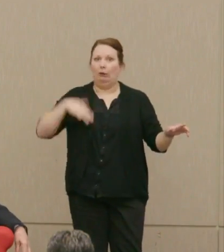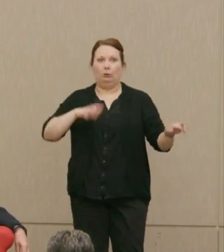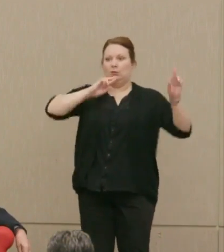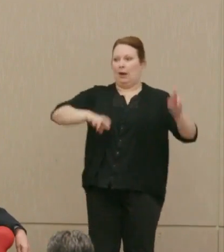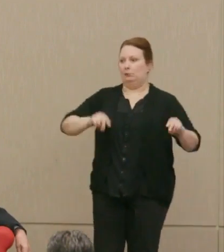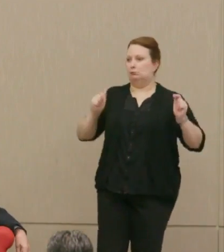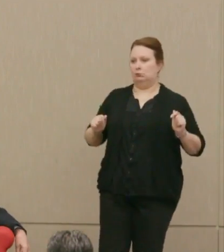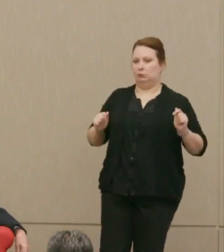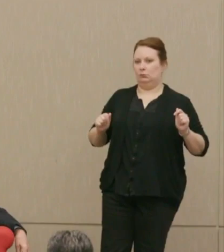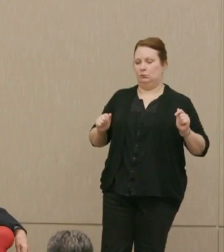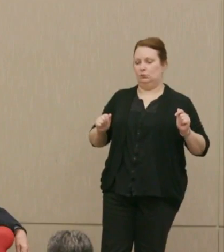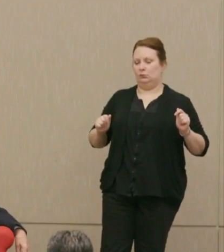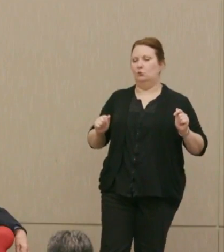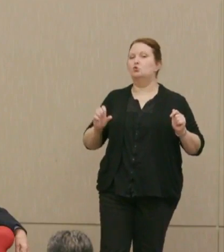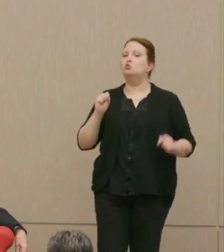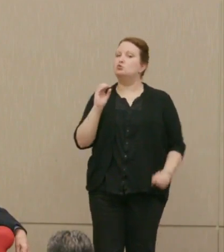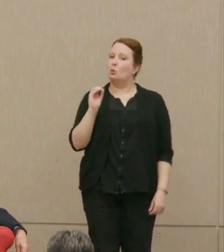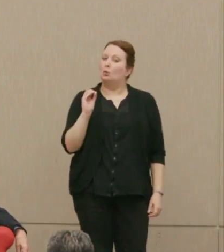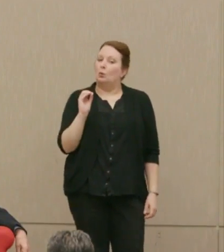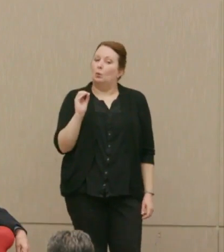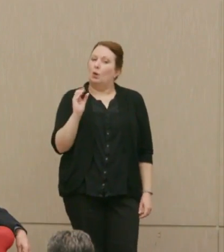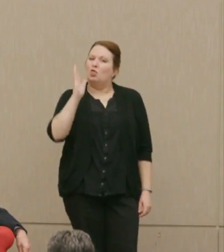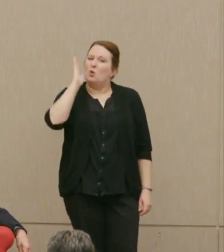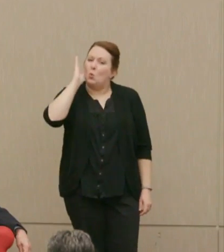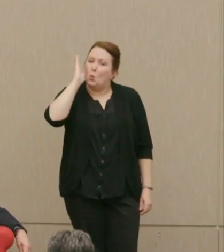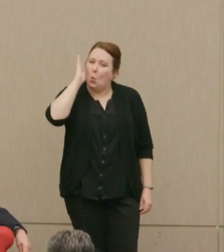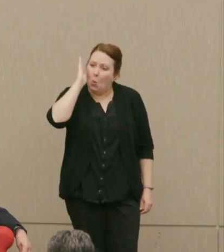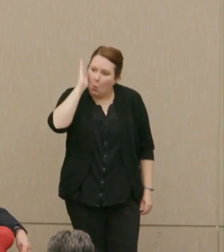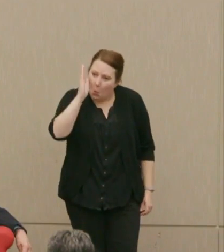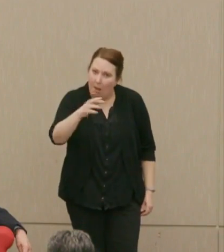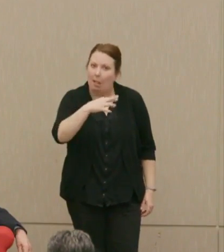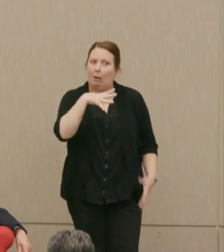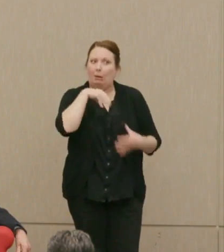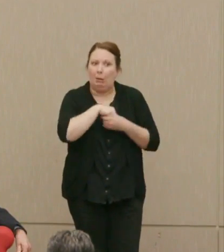In other words, there will be great risk to doing this.